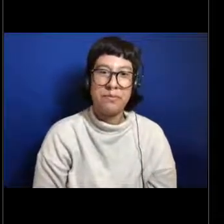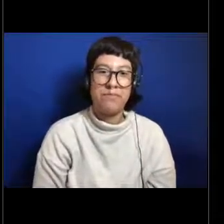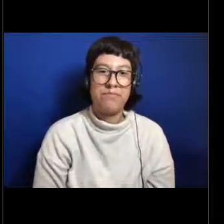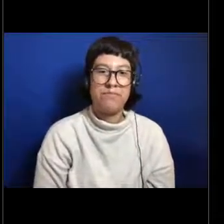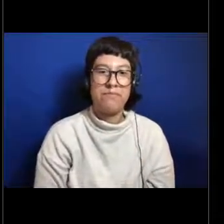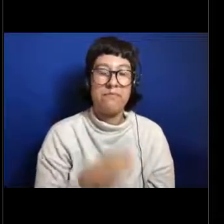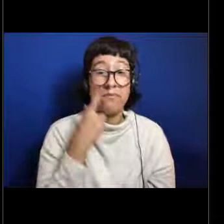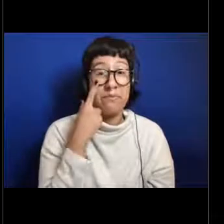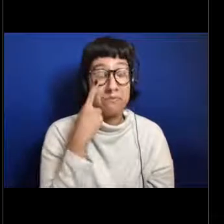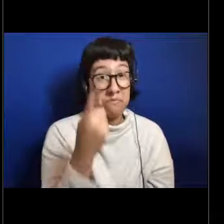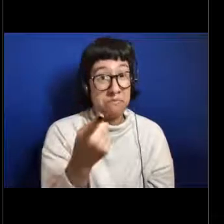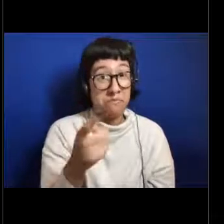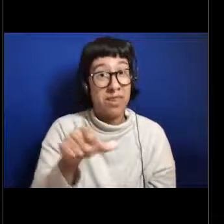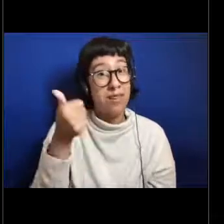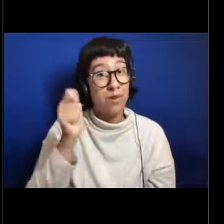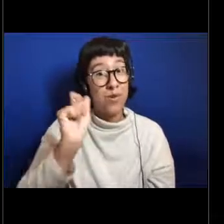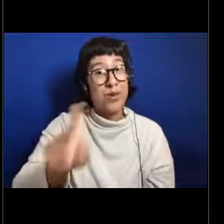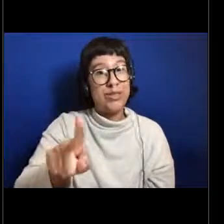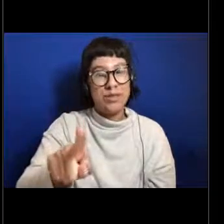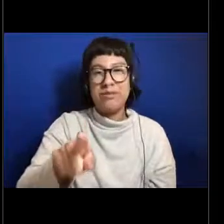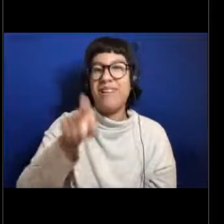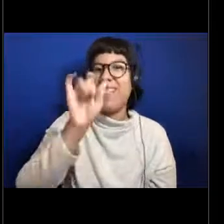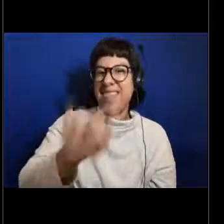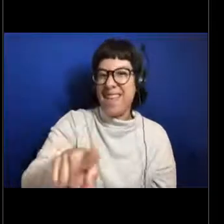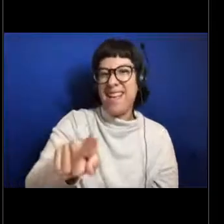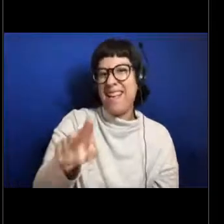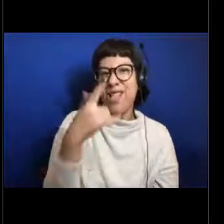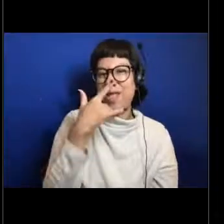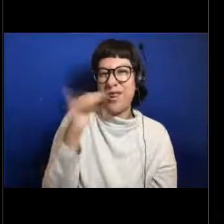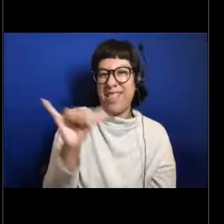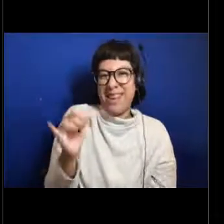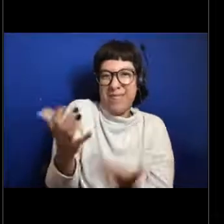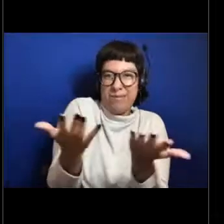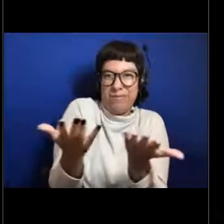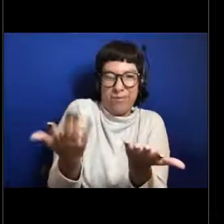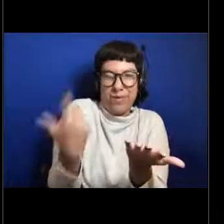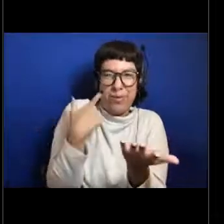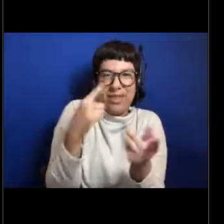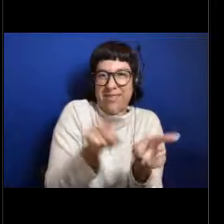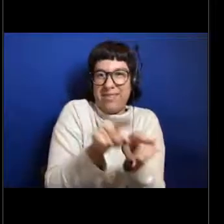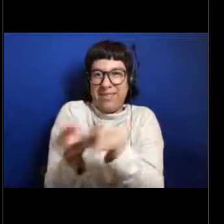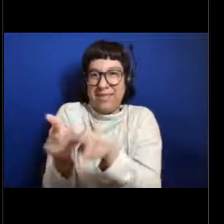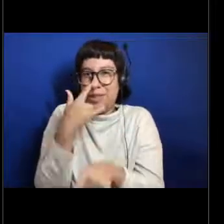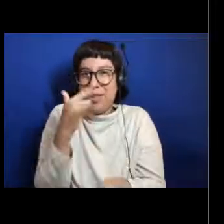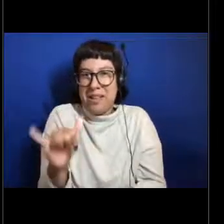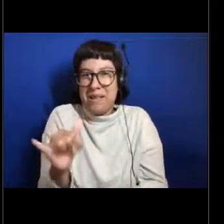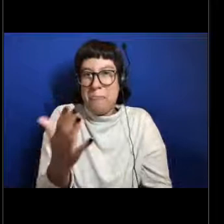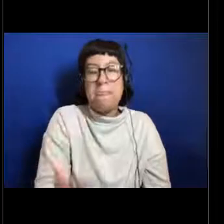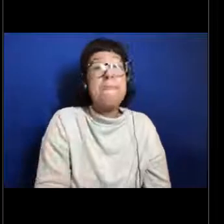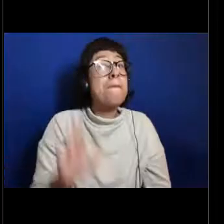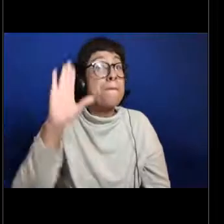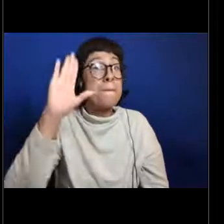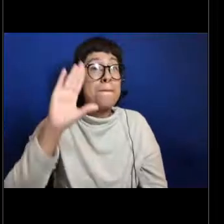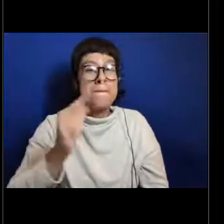So I have another question for you guys. What does this animal remind you of? [Grace] Okay, this is Grace from the chat box.